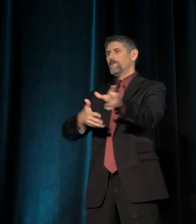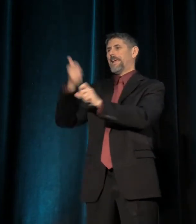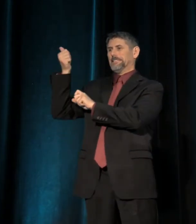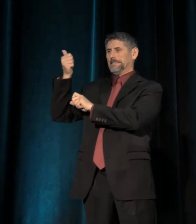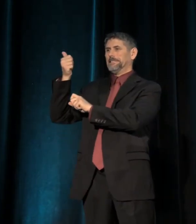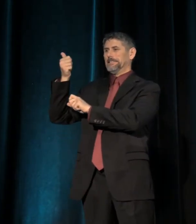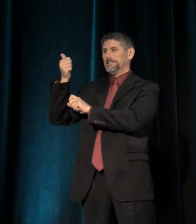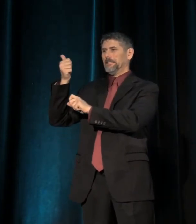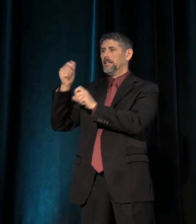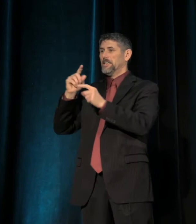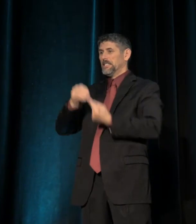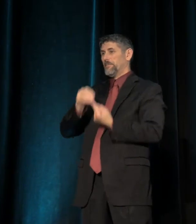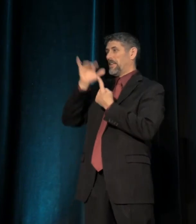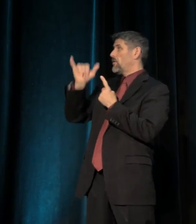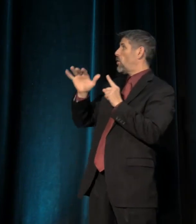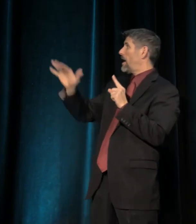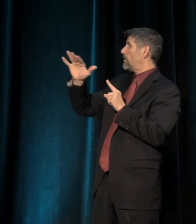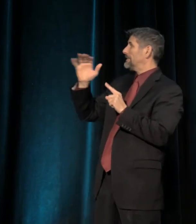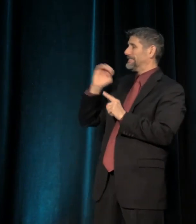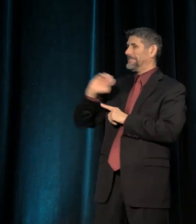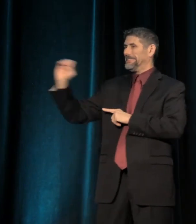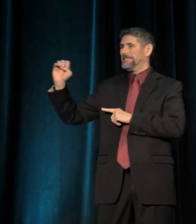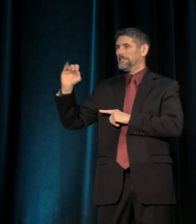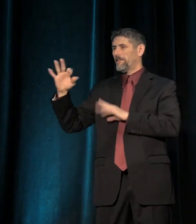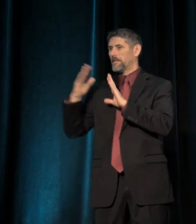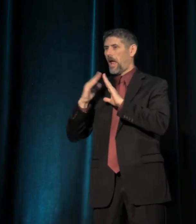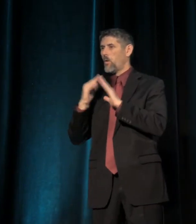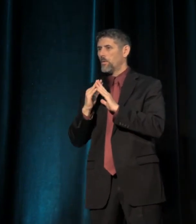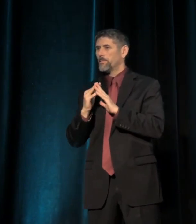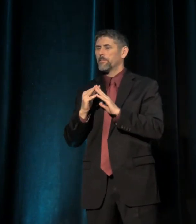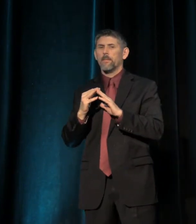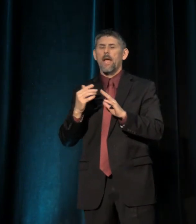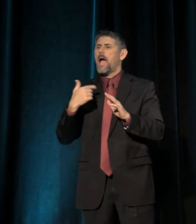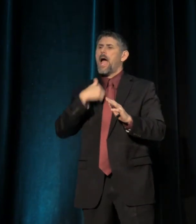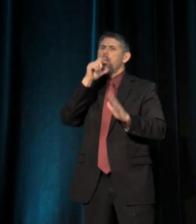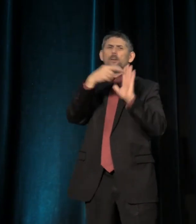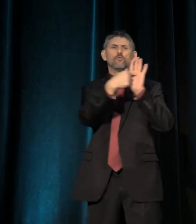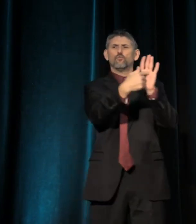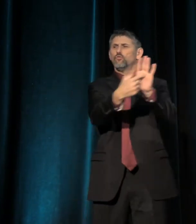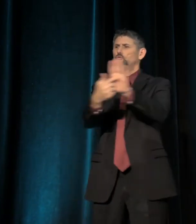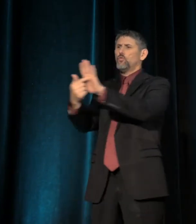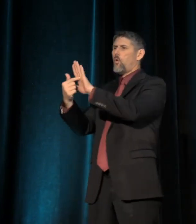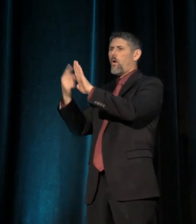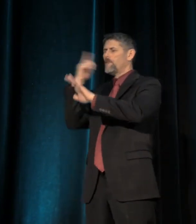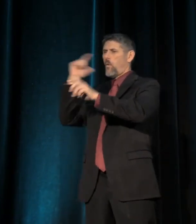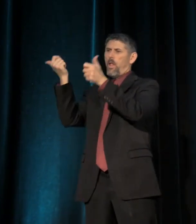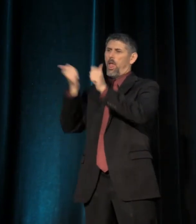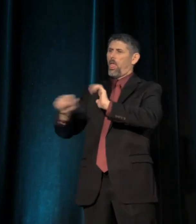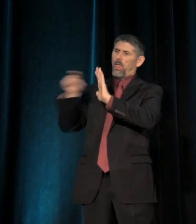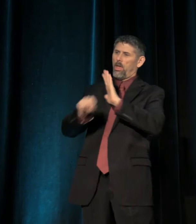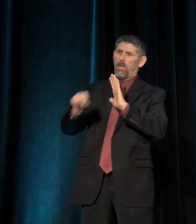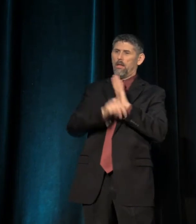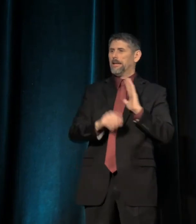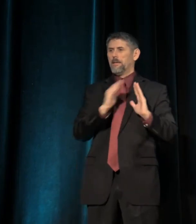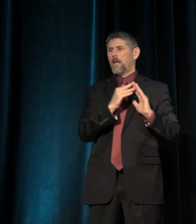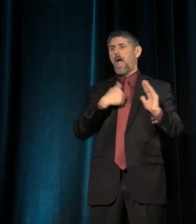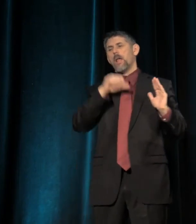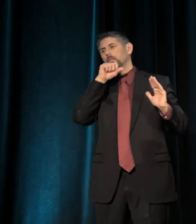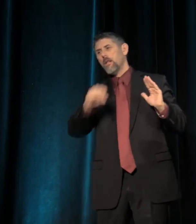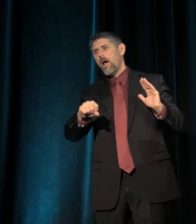especially in these areas just east of downtown. And I don't show these maps to denigrate the city. I love Portland.